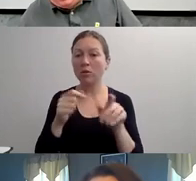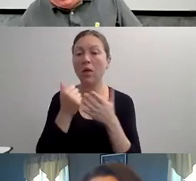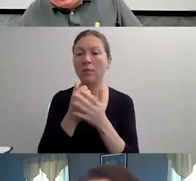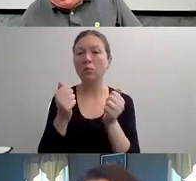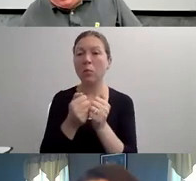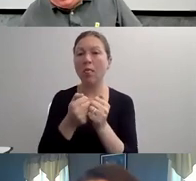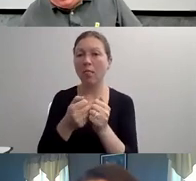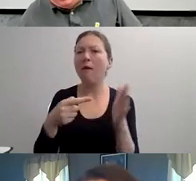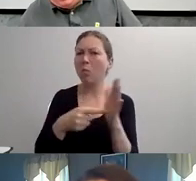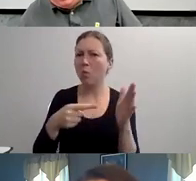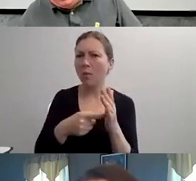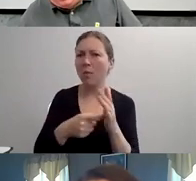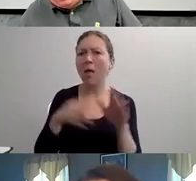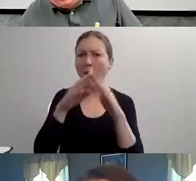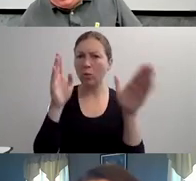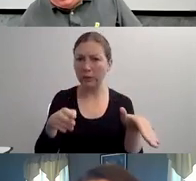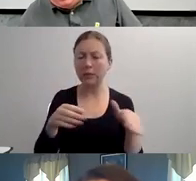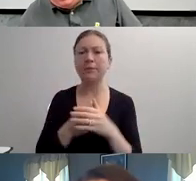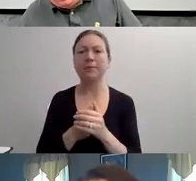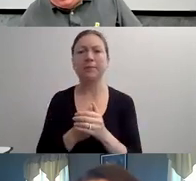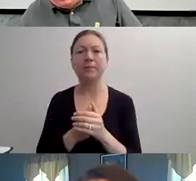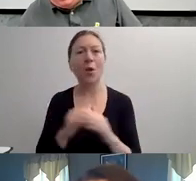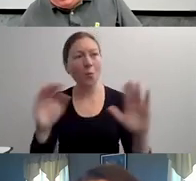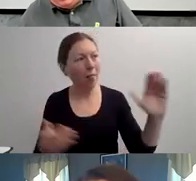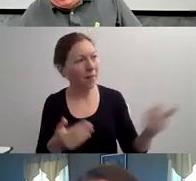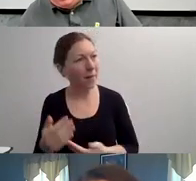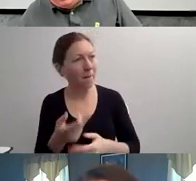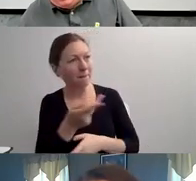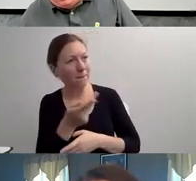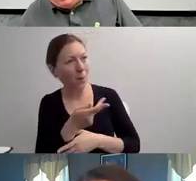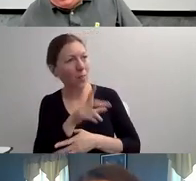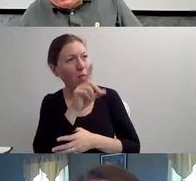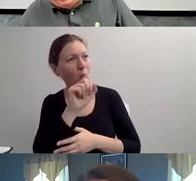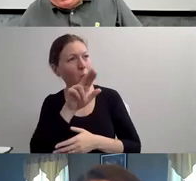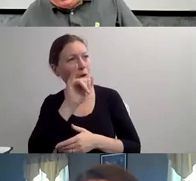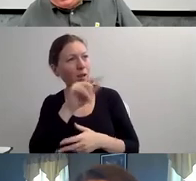OCCASIONALLY I MIGHT BE TURNING IT OFF BECAUSE I MAY BE LOOKING INTO MY SCREEN TO READ MY NOTES.